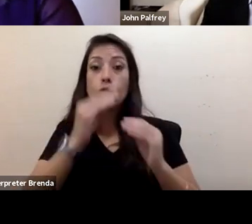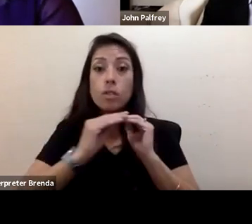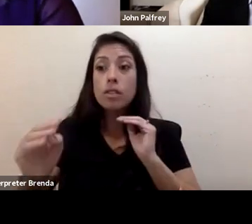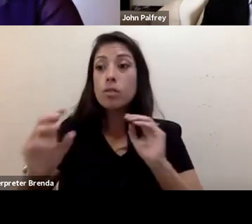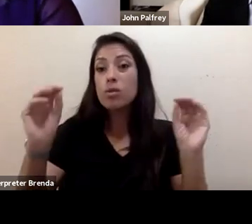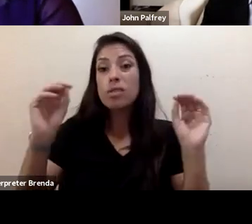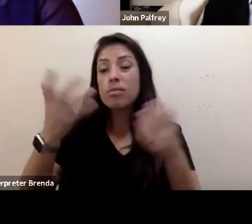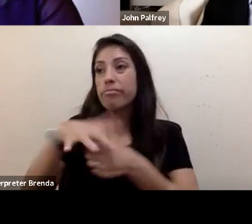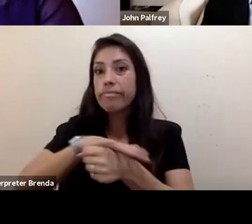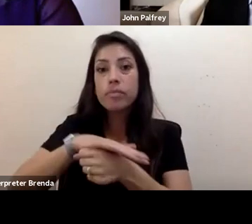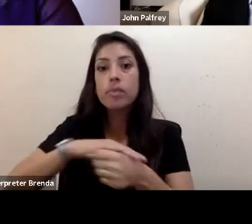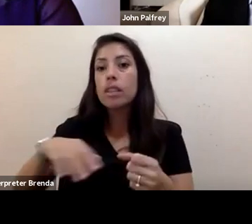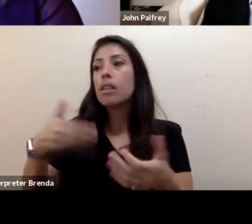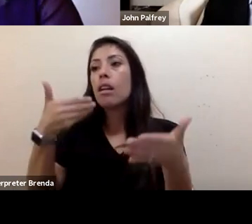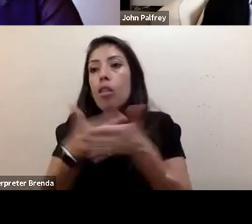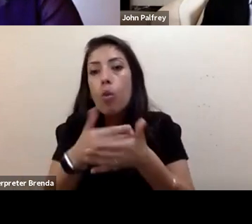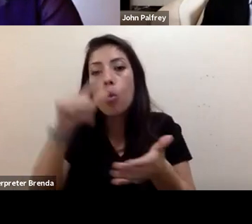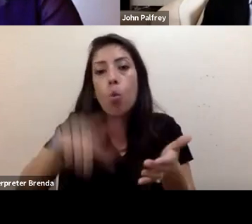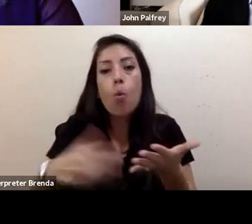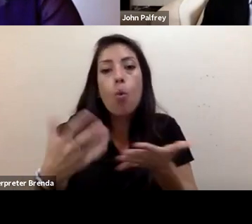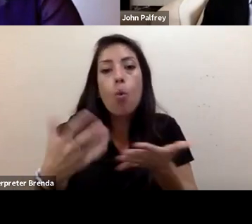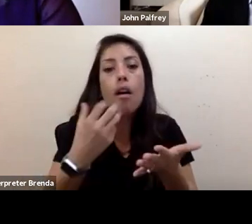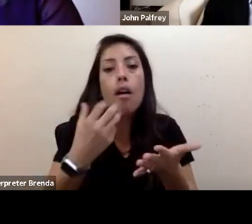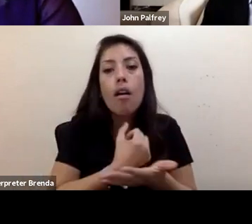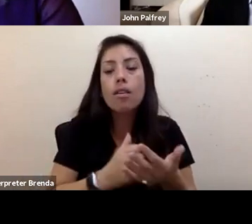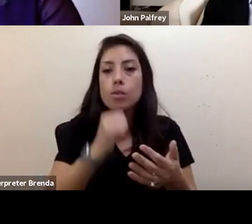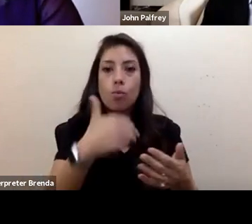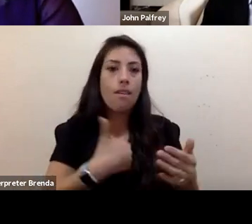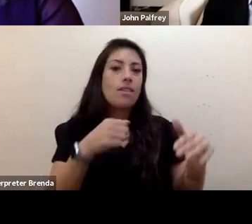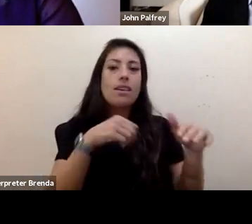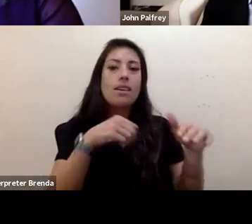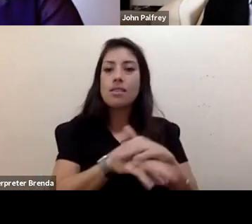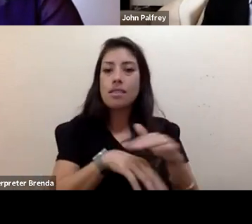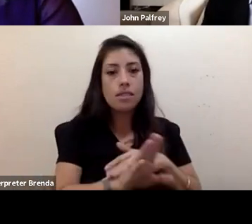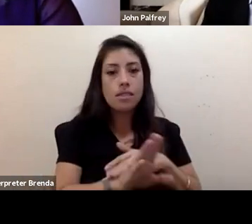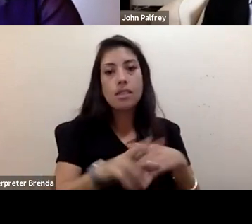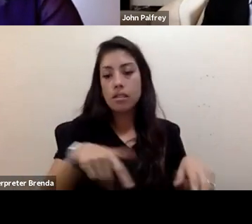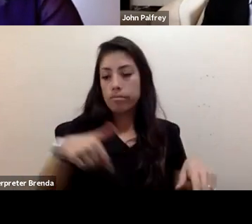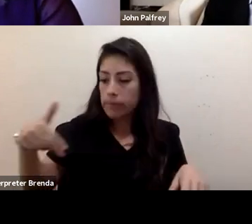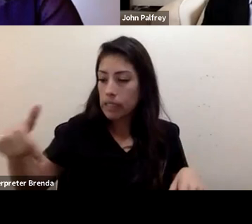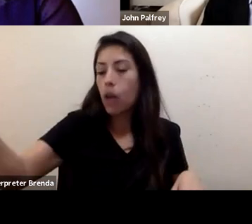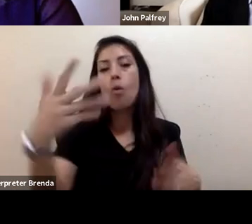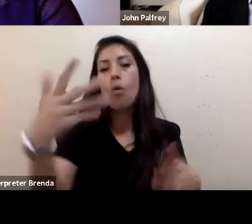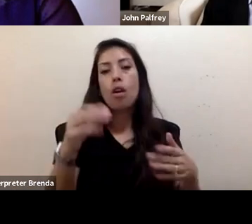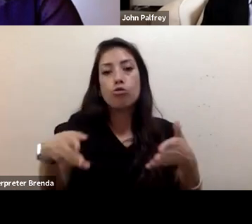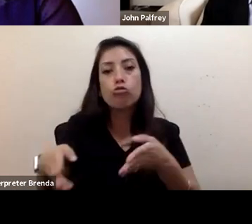living in communities that are not built with accessible sidewalks and streets and things of that nature.